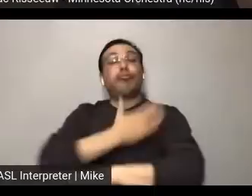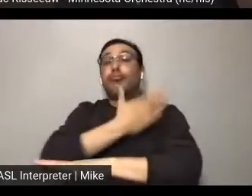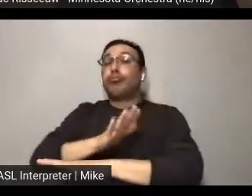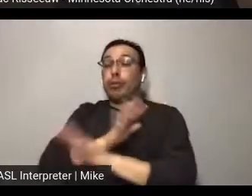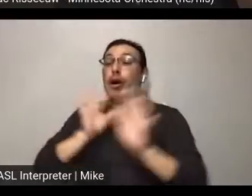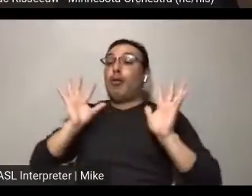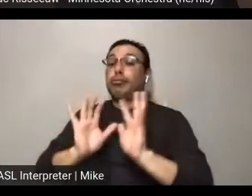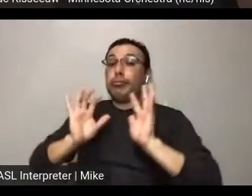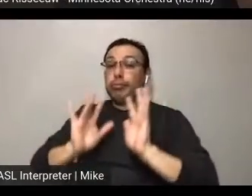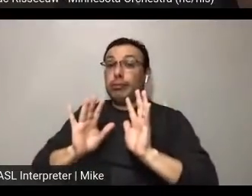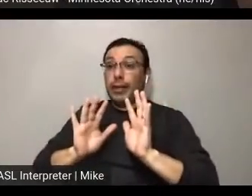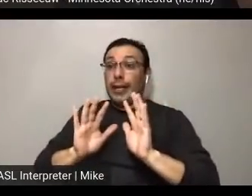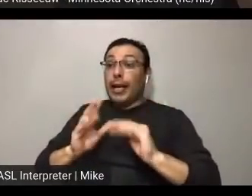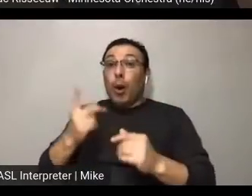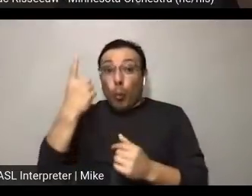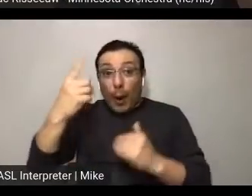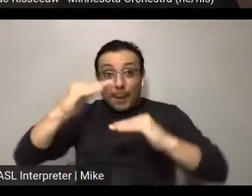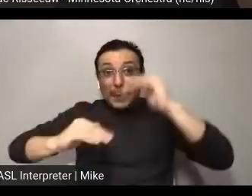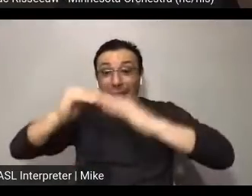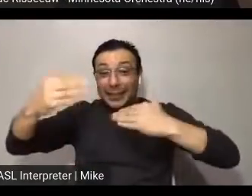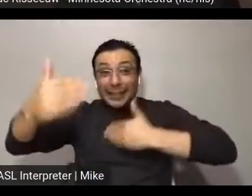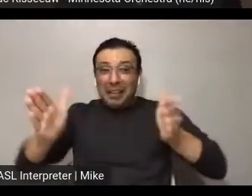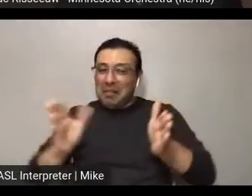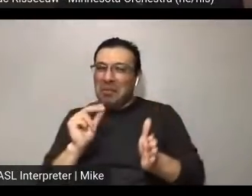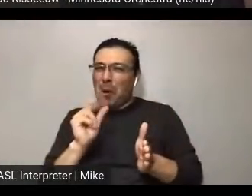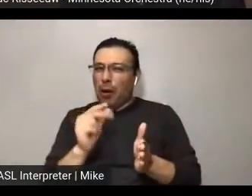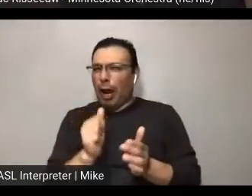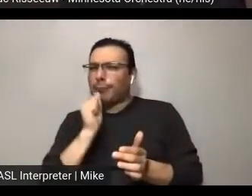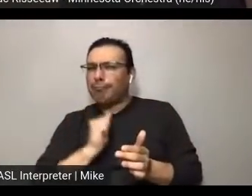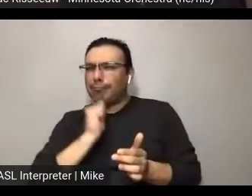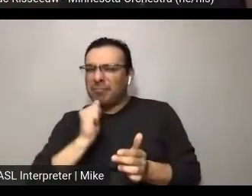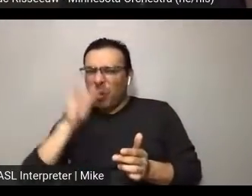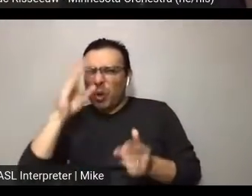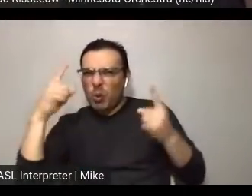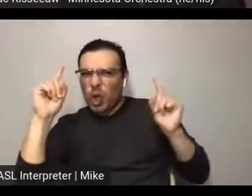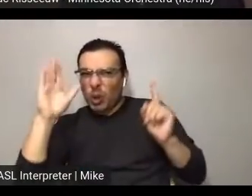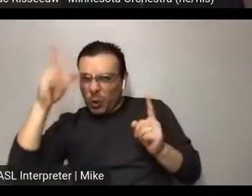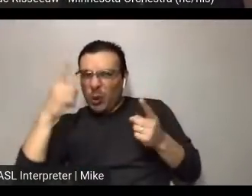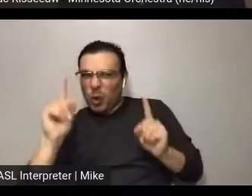tight with us. It will happen. So, I really think that messaging resonated,